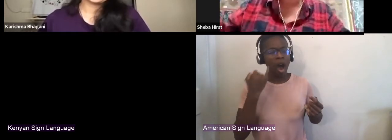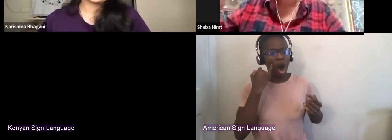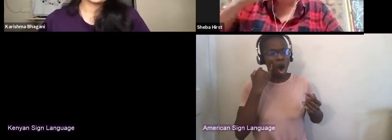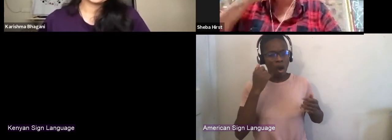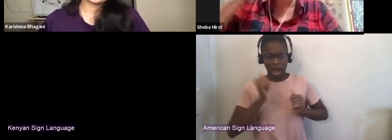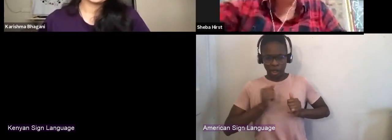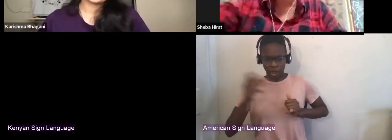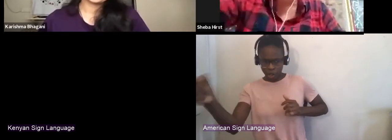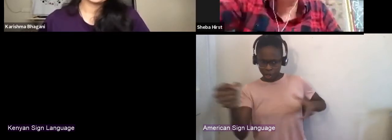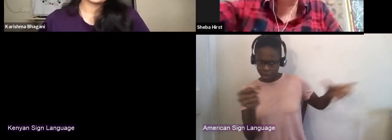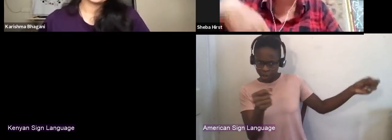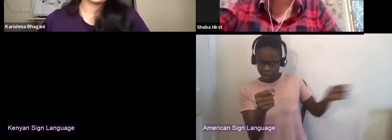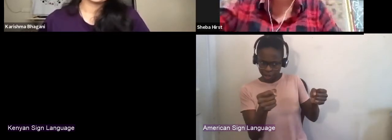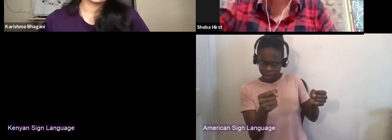and make this thing, so.